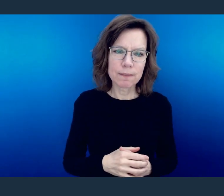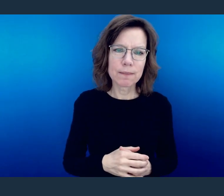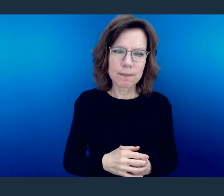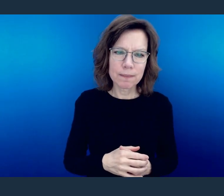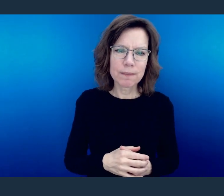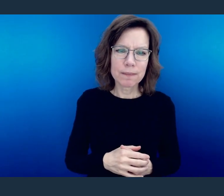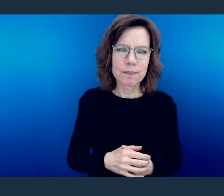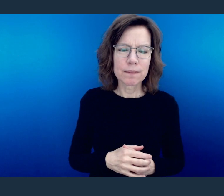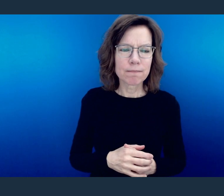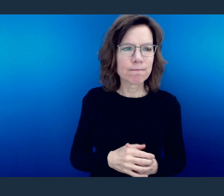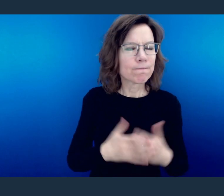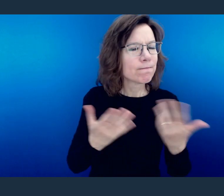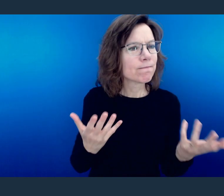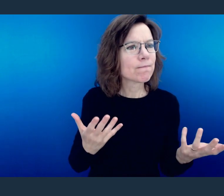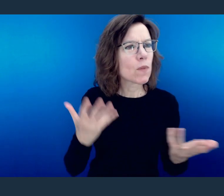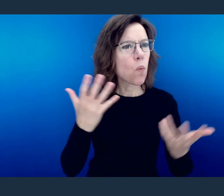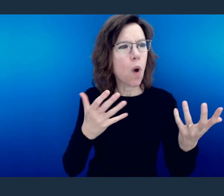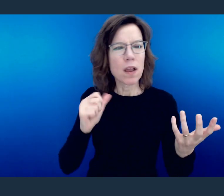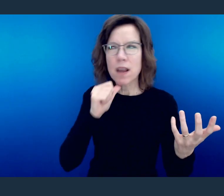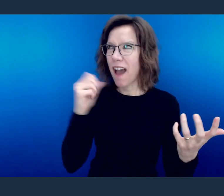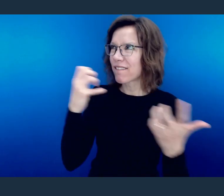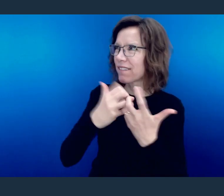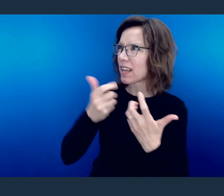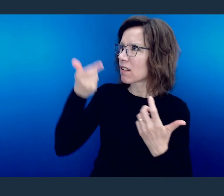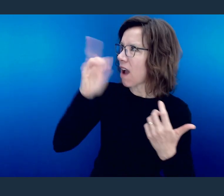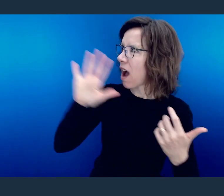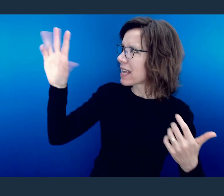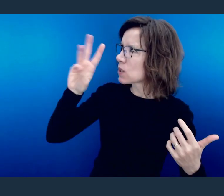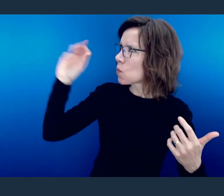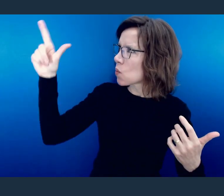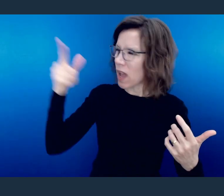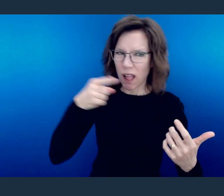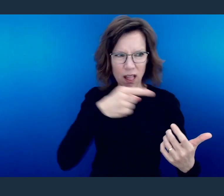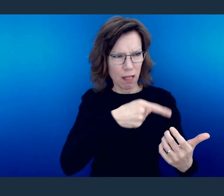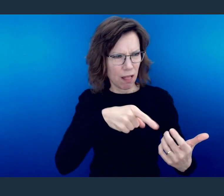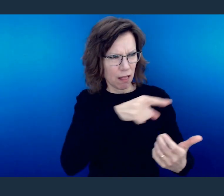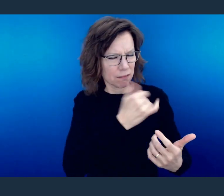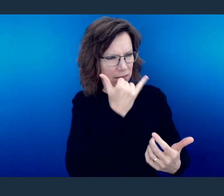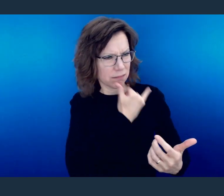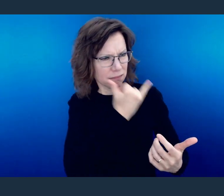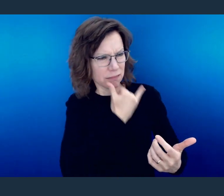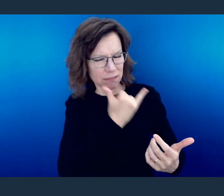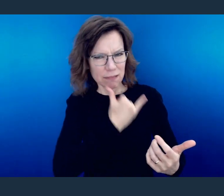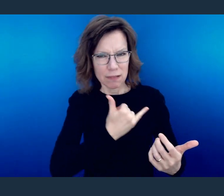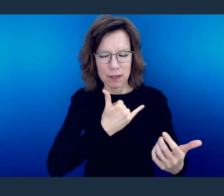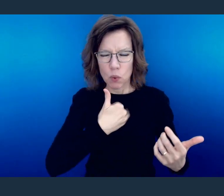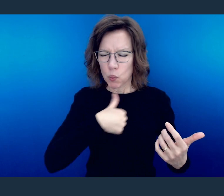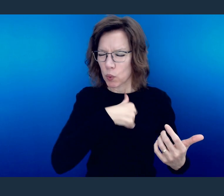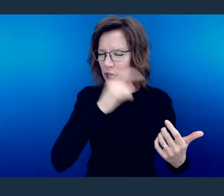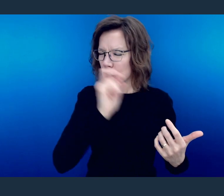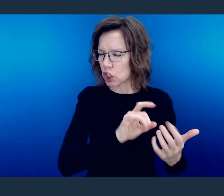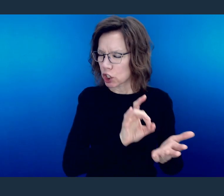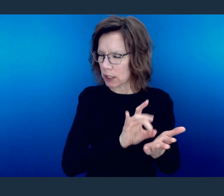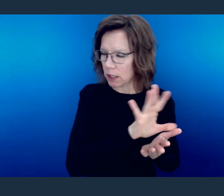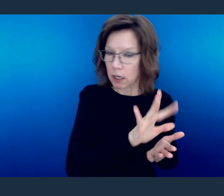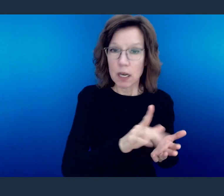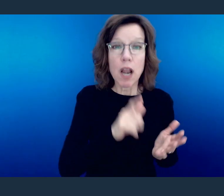Things that function counter to the will of God. Things that don't align to the will of God. Abhor them.